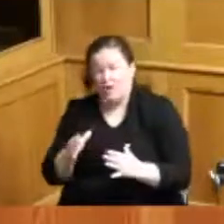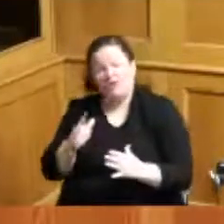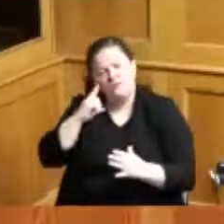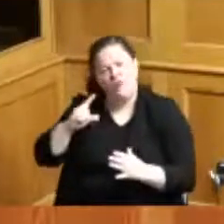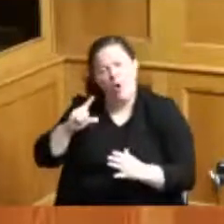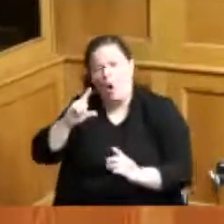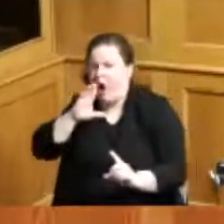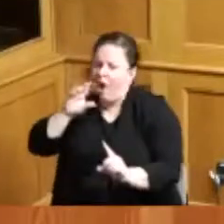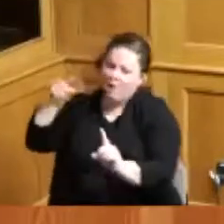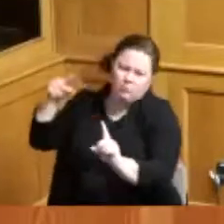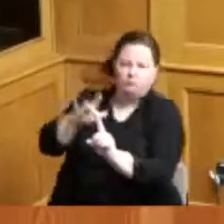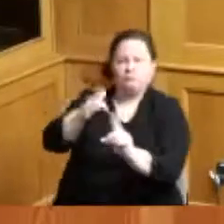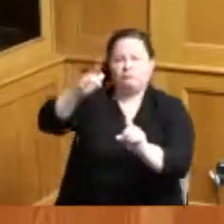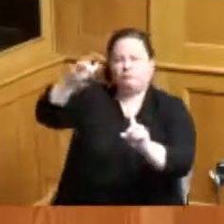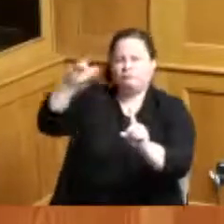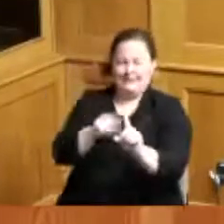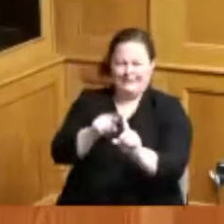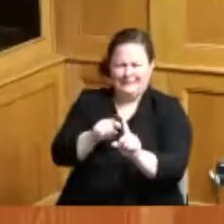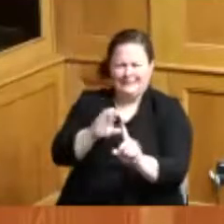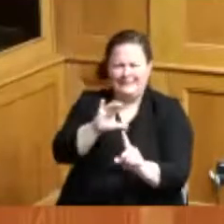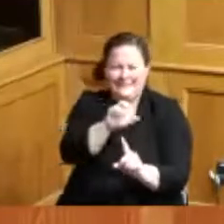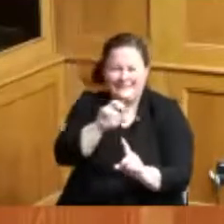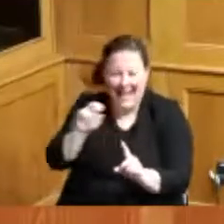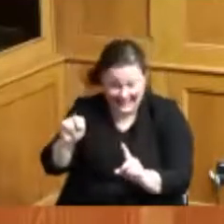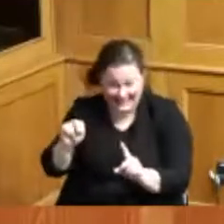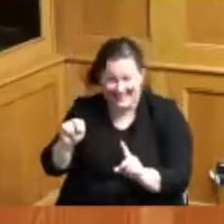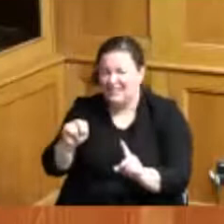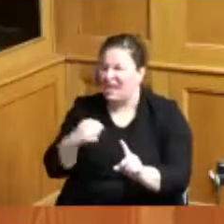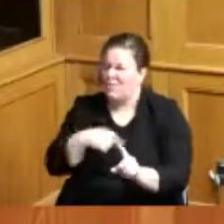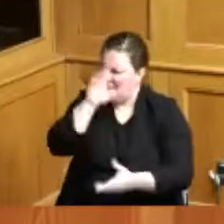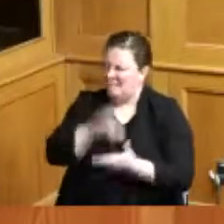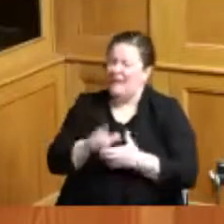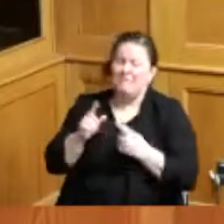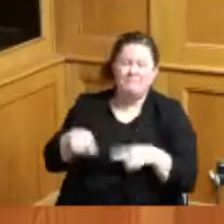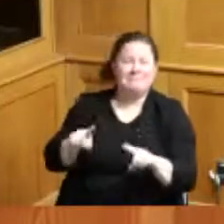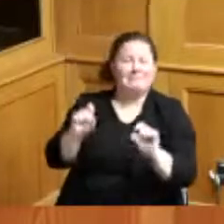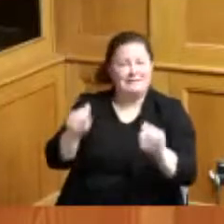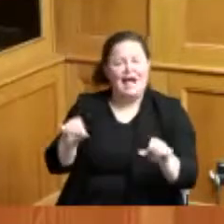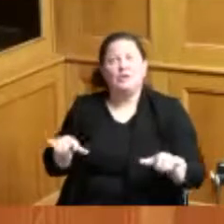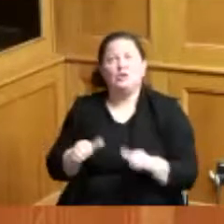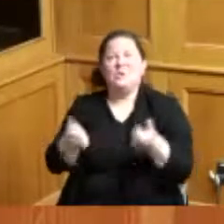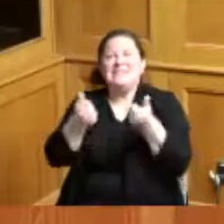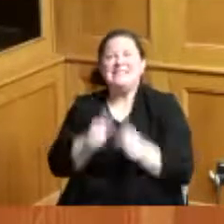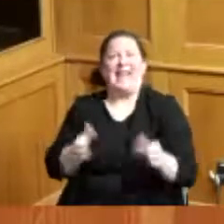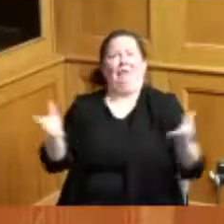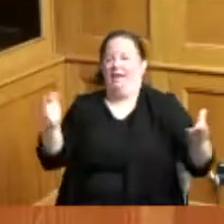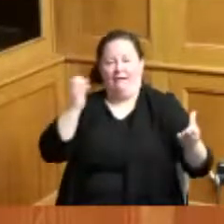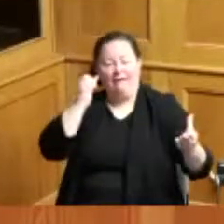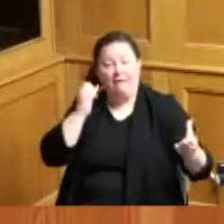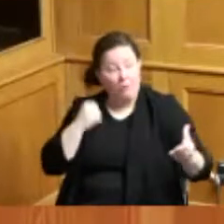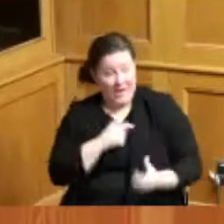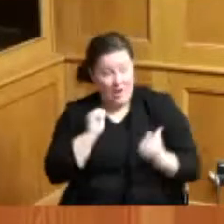and the belief that they can do as long as they work hard and that's for everybody and they did